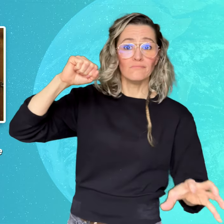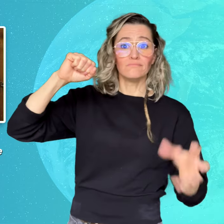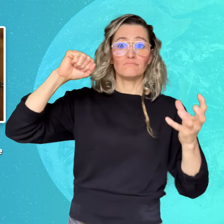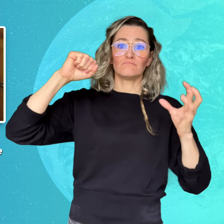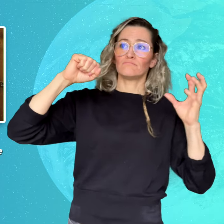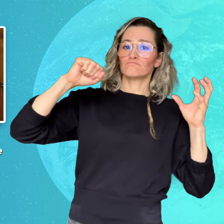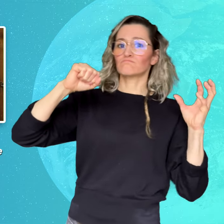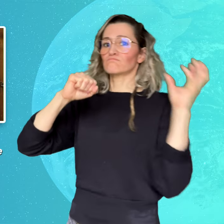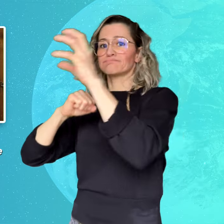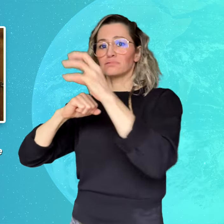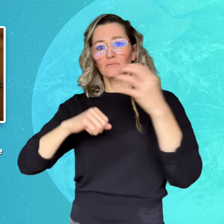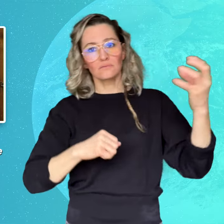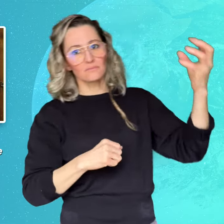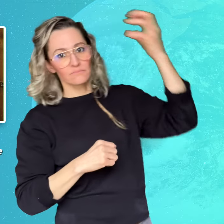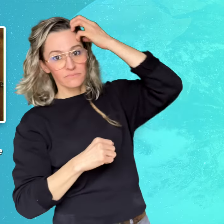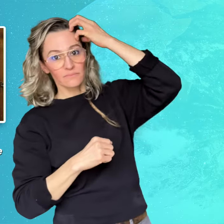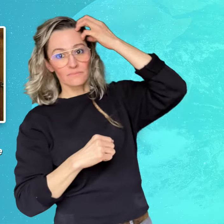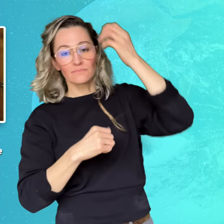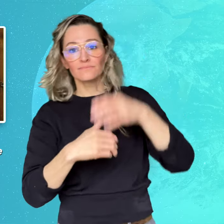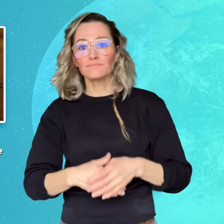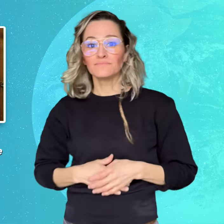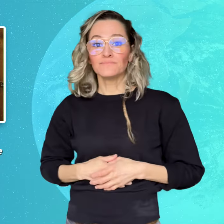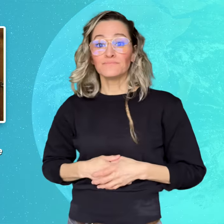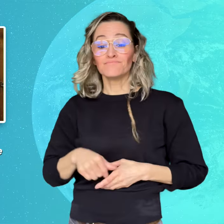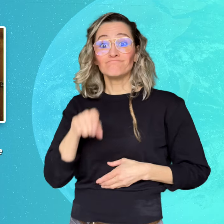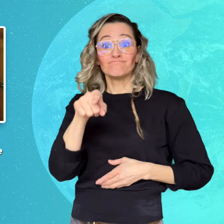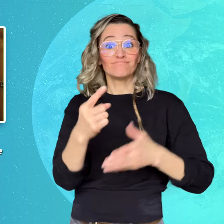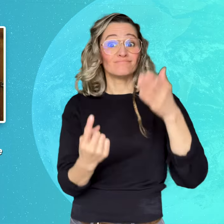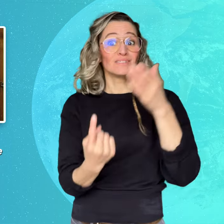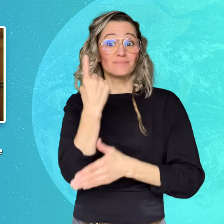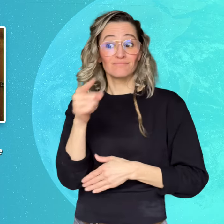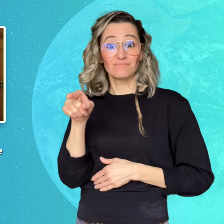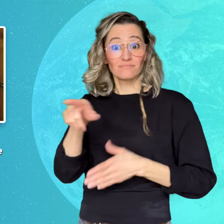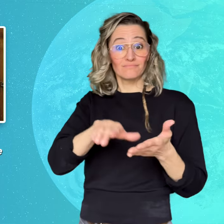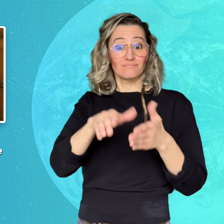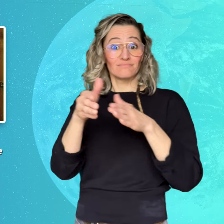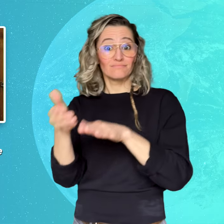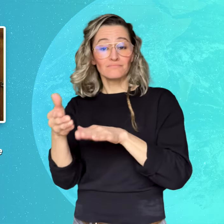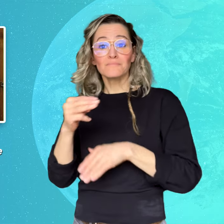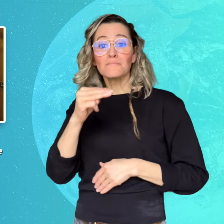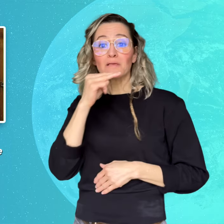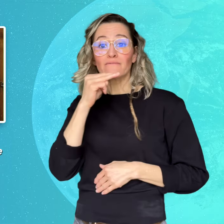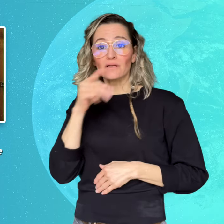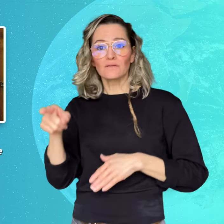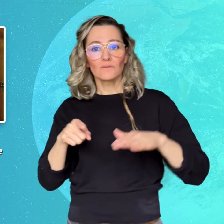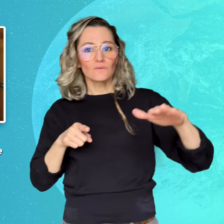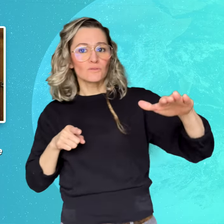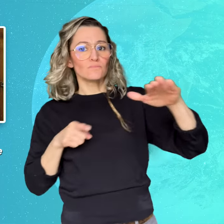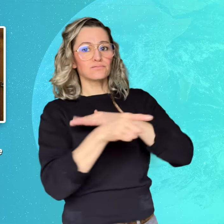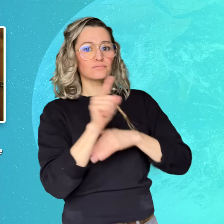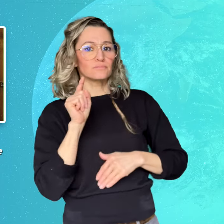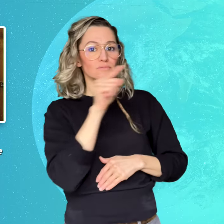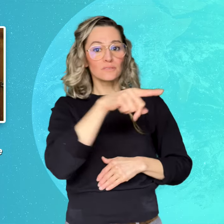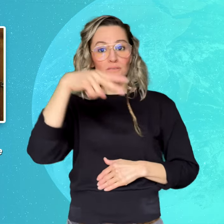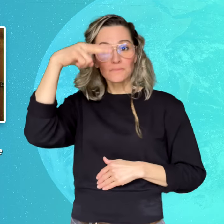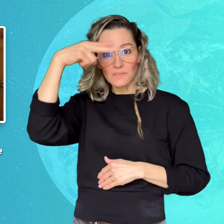After the incident, Fisher fled to Mexico. A week later,